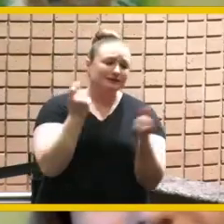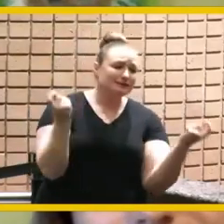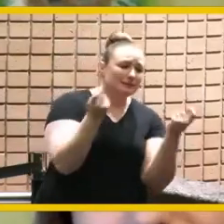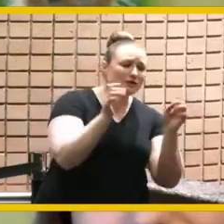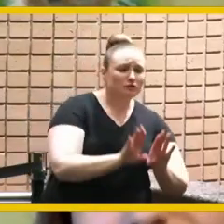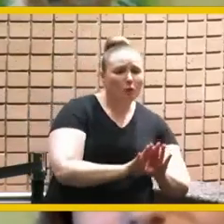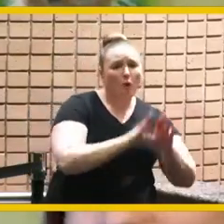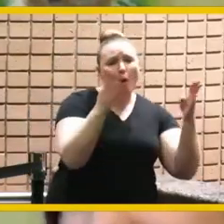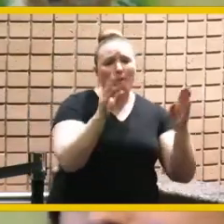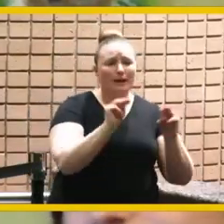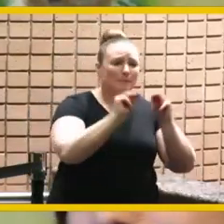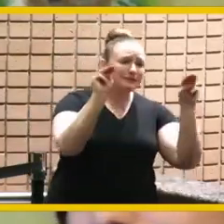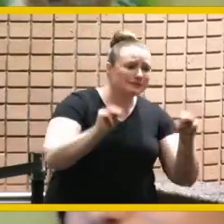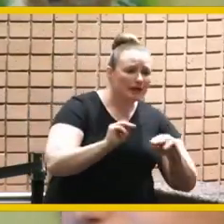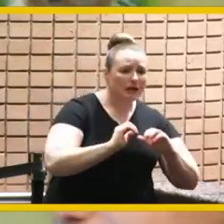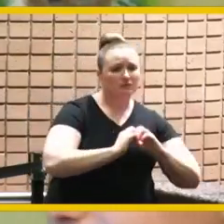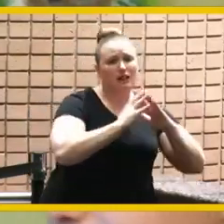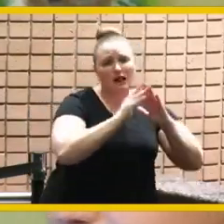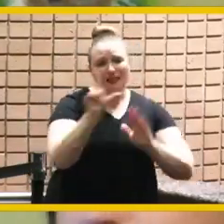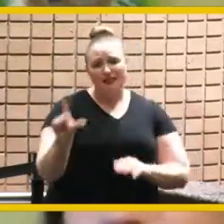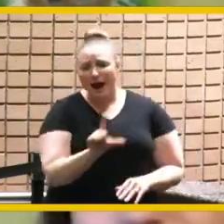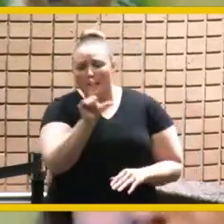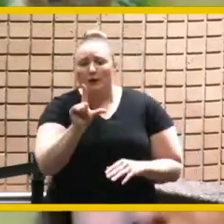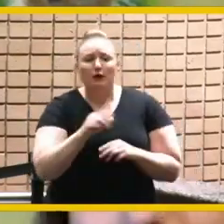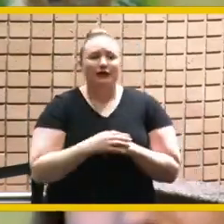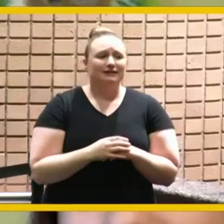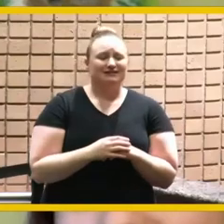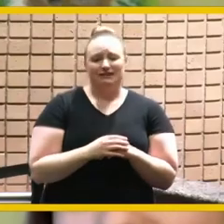of museums and libraries and and of course the grove village which